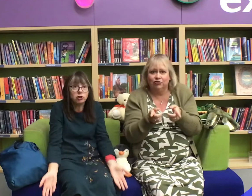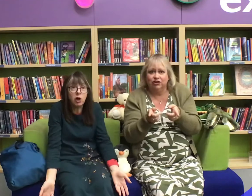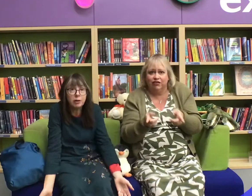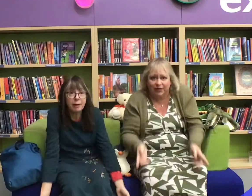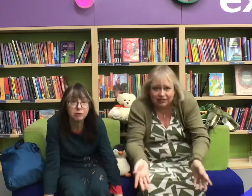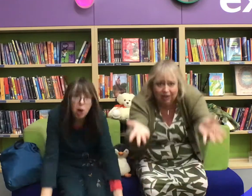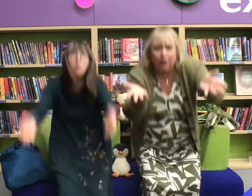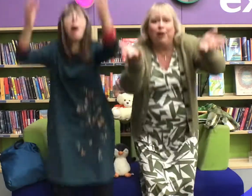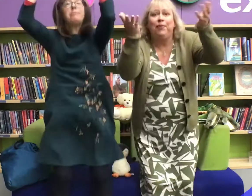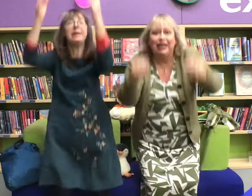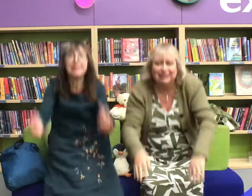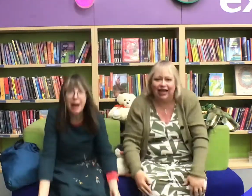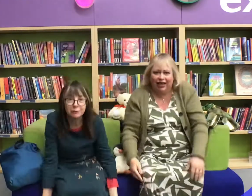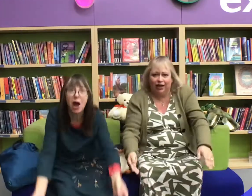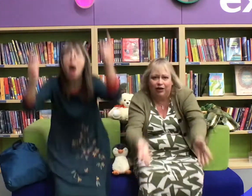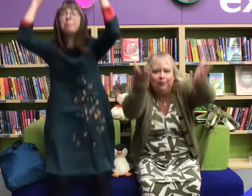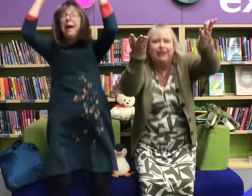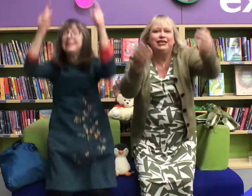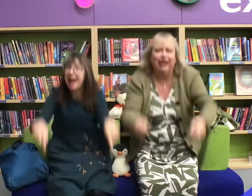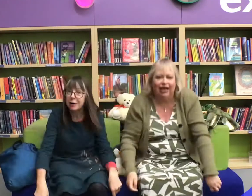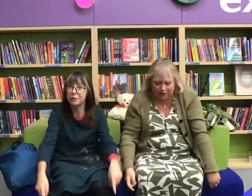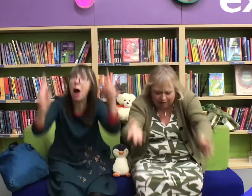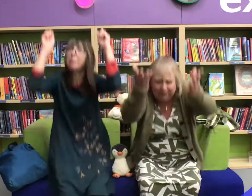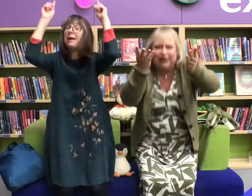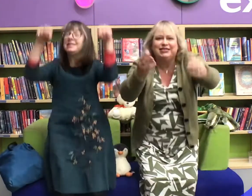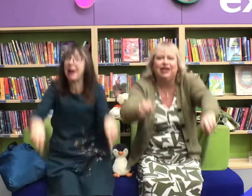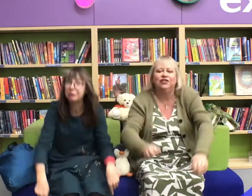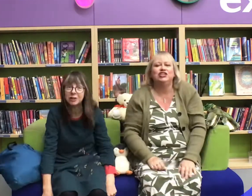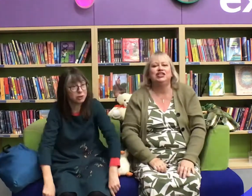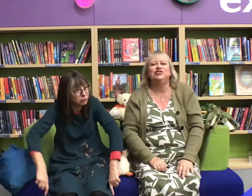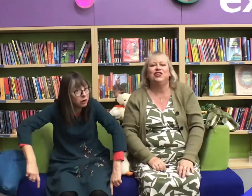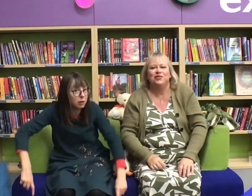The children on the bus go up and down, up and down, up and down, the children on the